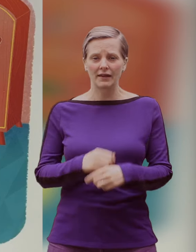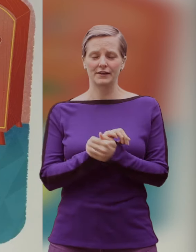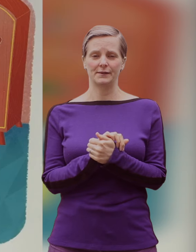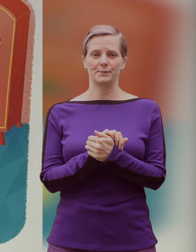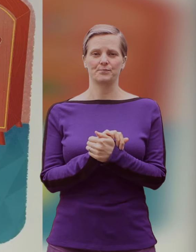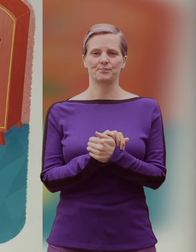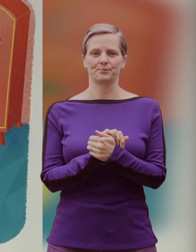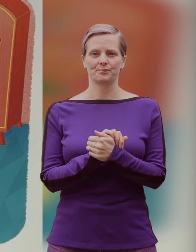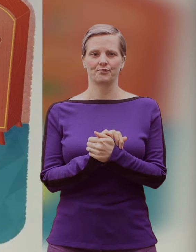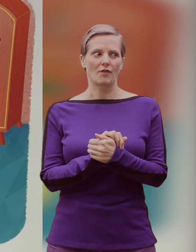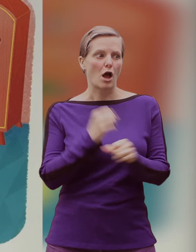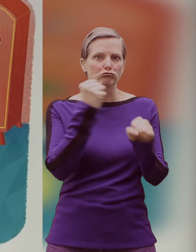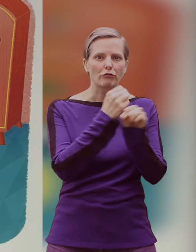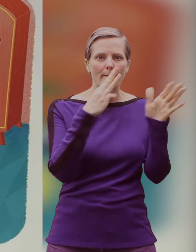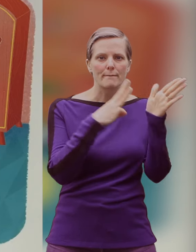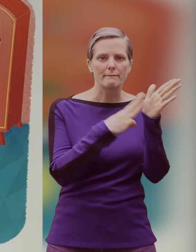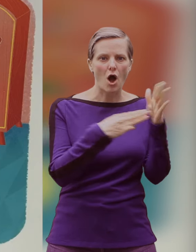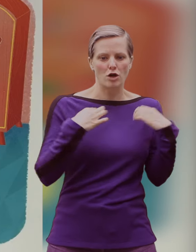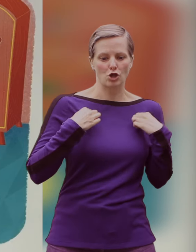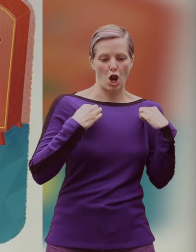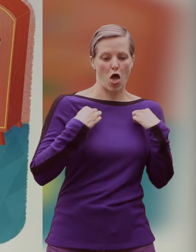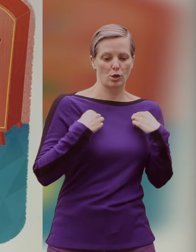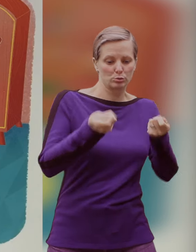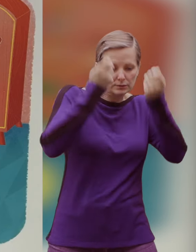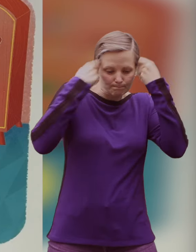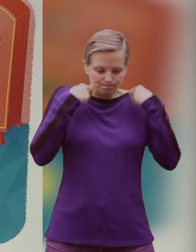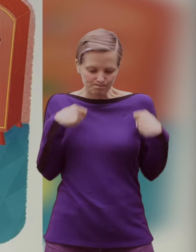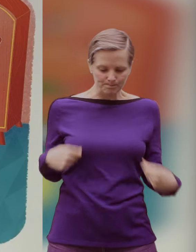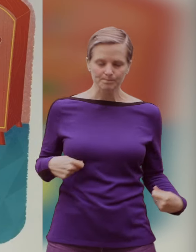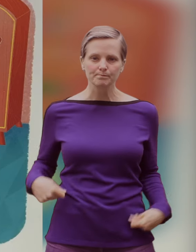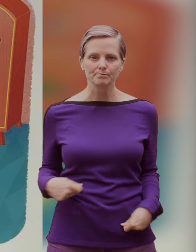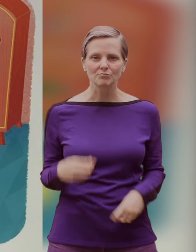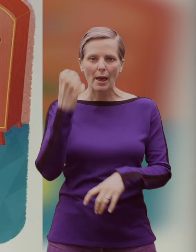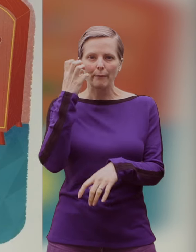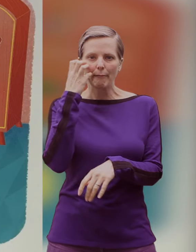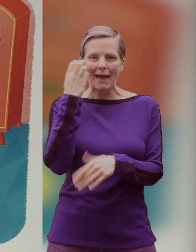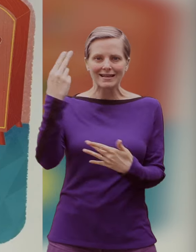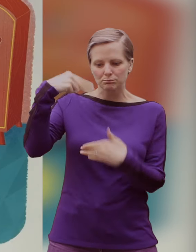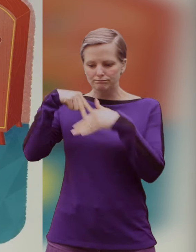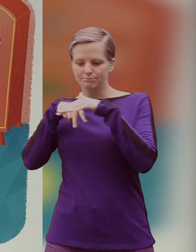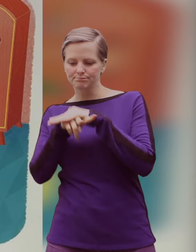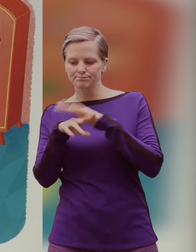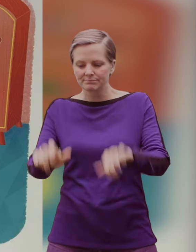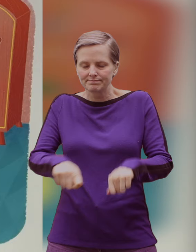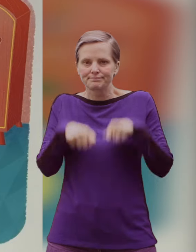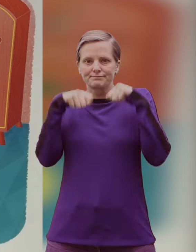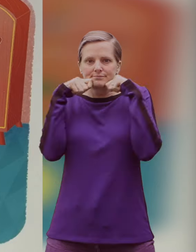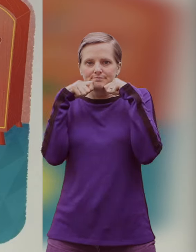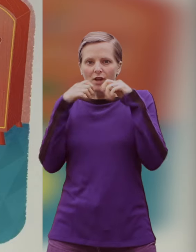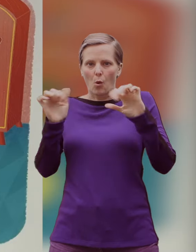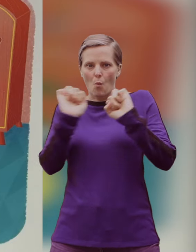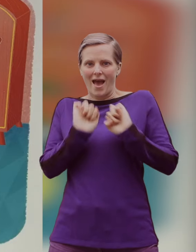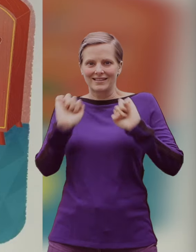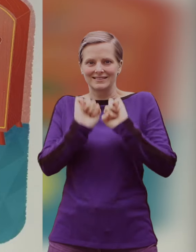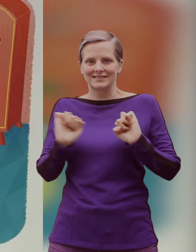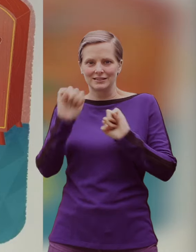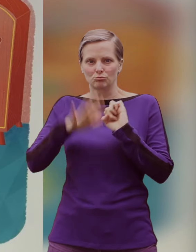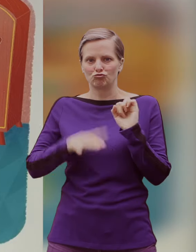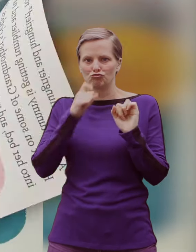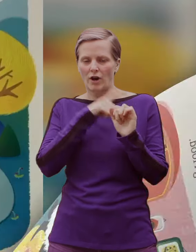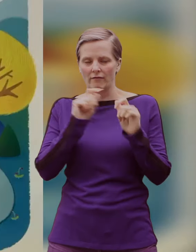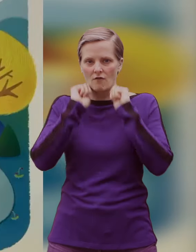He put on some of grandmother's clothes, climbed into her bed and waited for Little Red Riding Hood